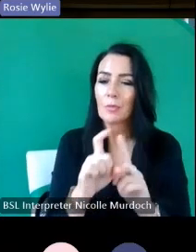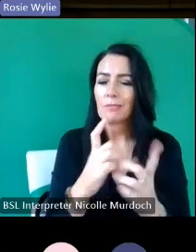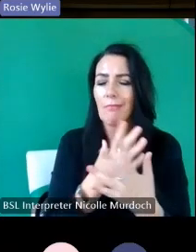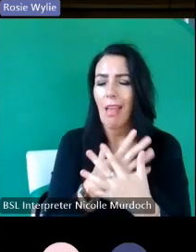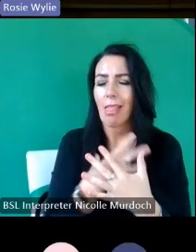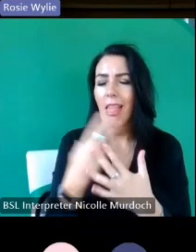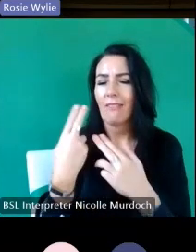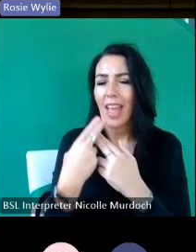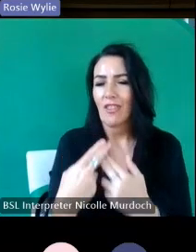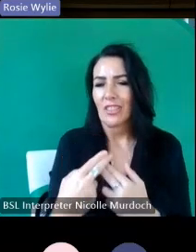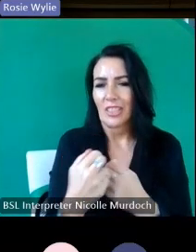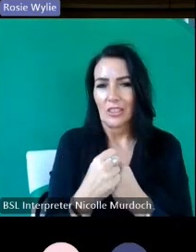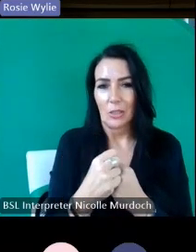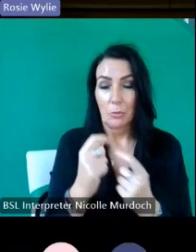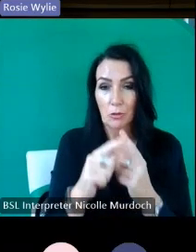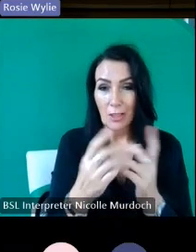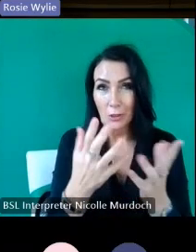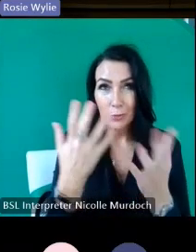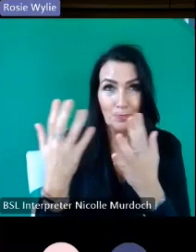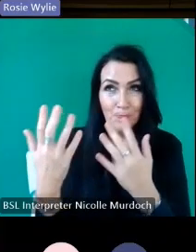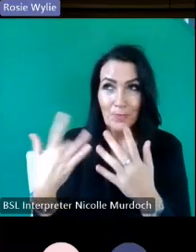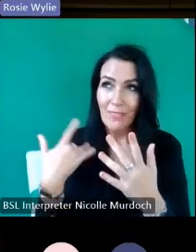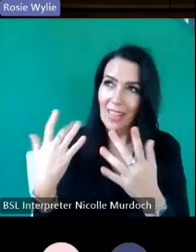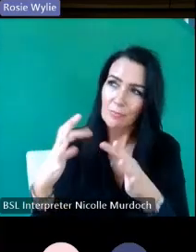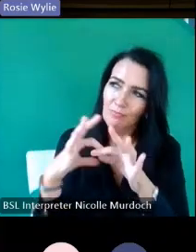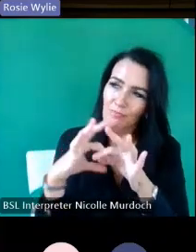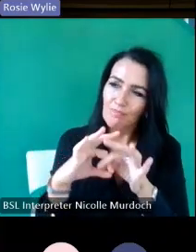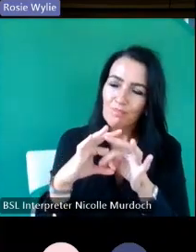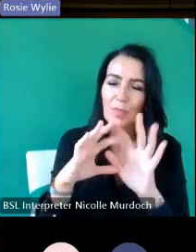people feel connected to the world around them so basically the ask here is if you